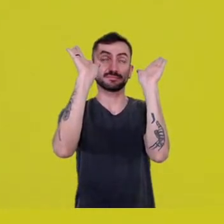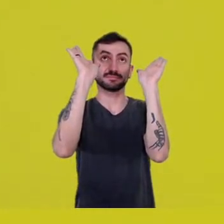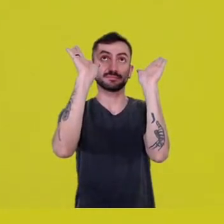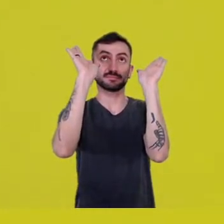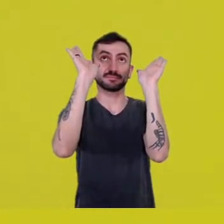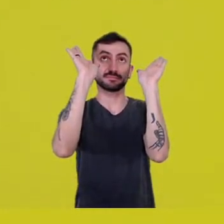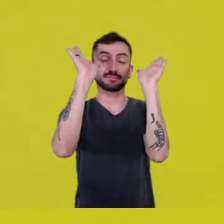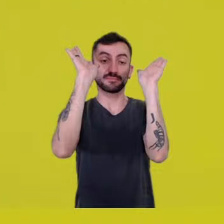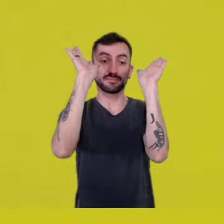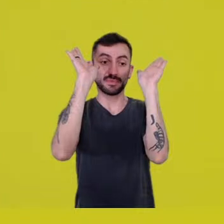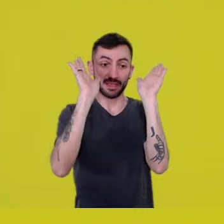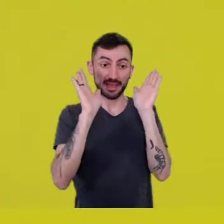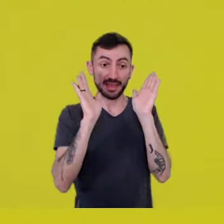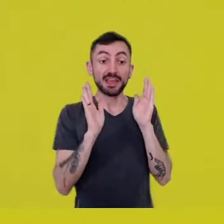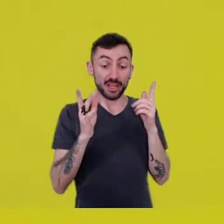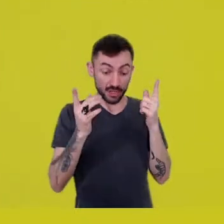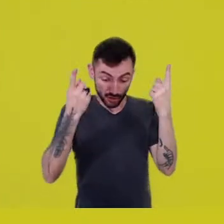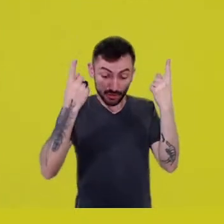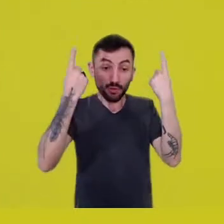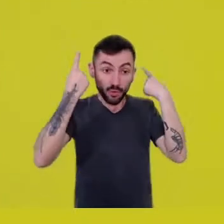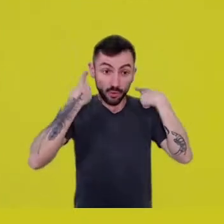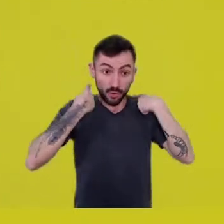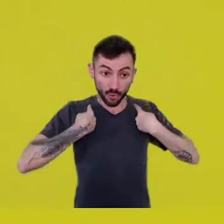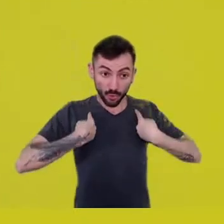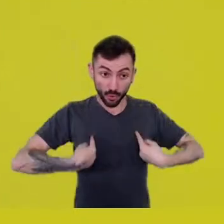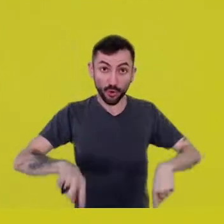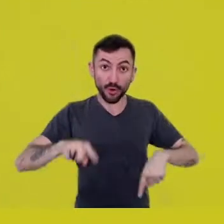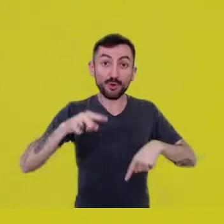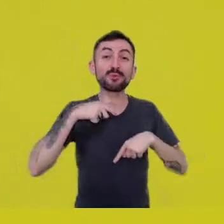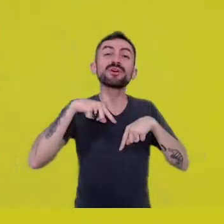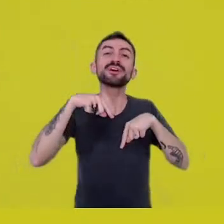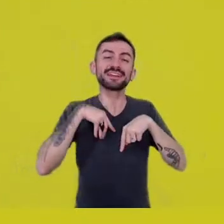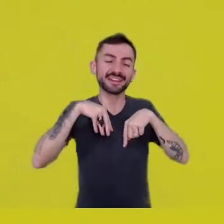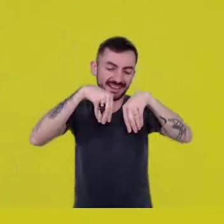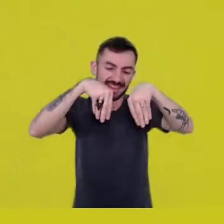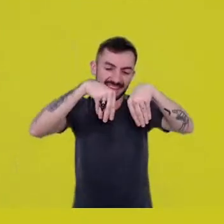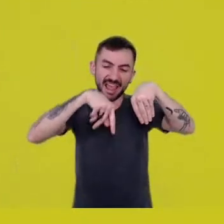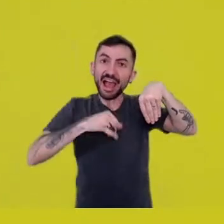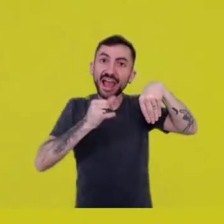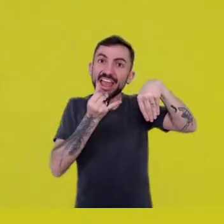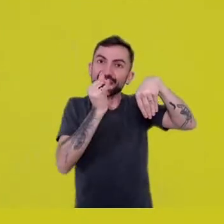The energy we connect with from the earth, which we seek from the earth,